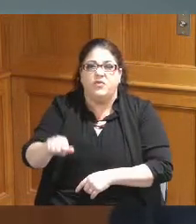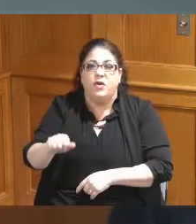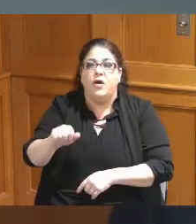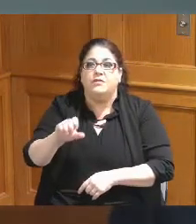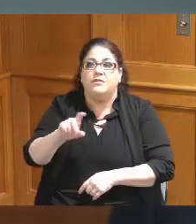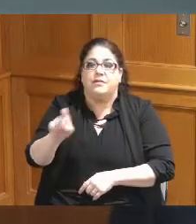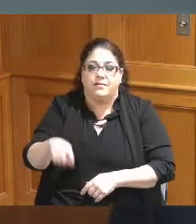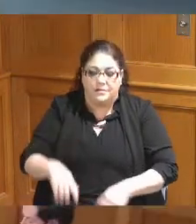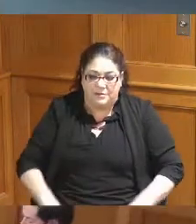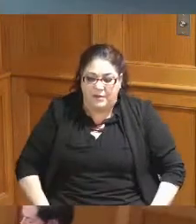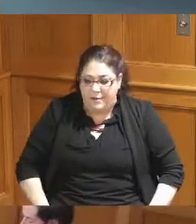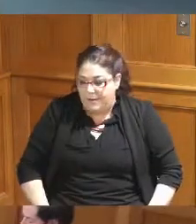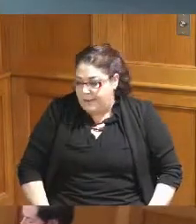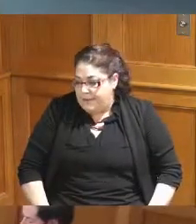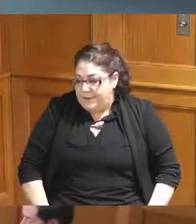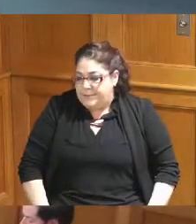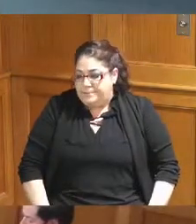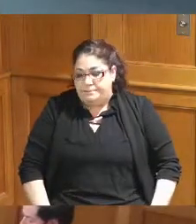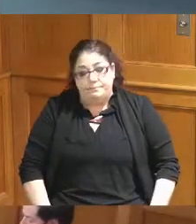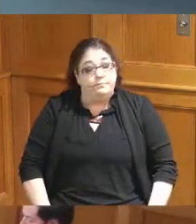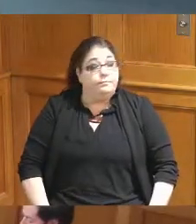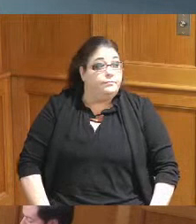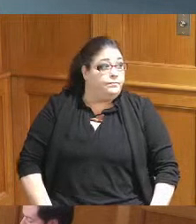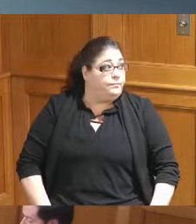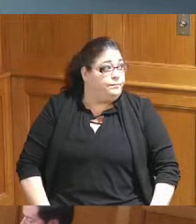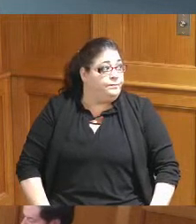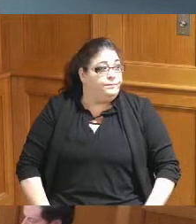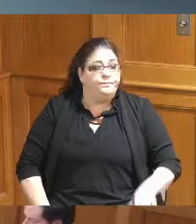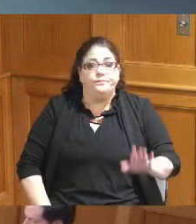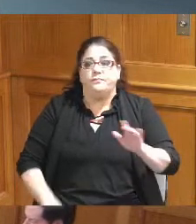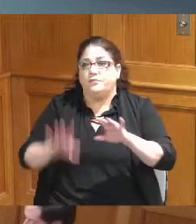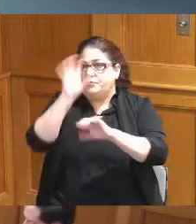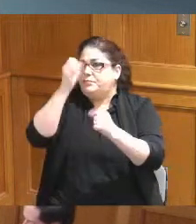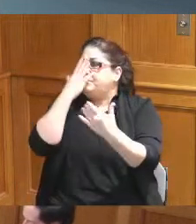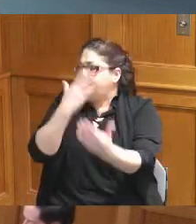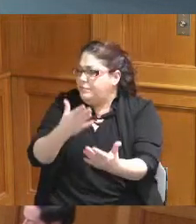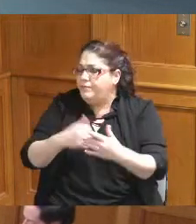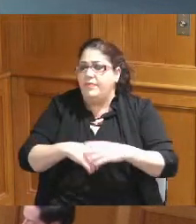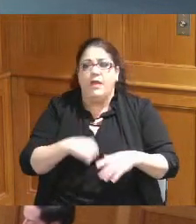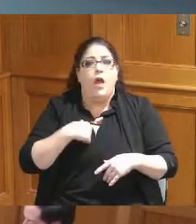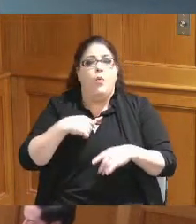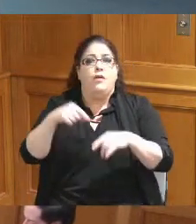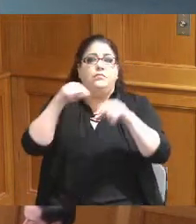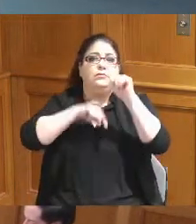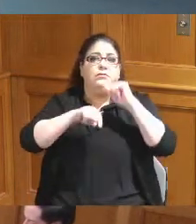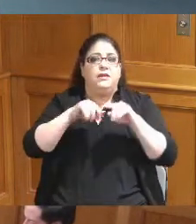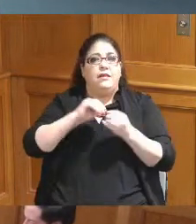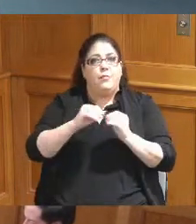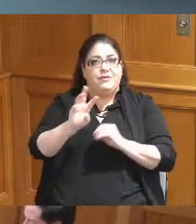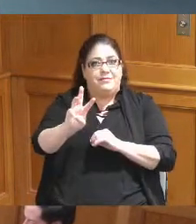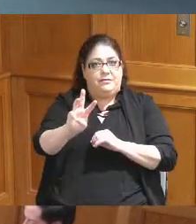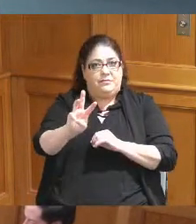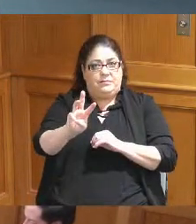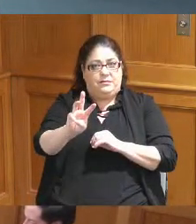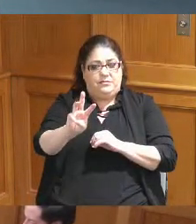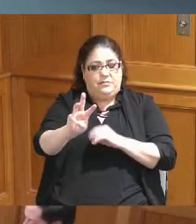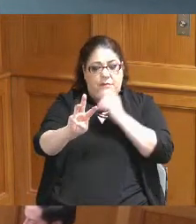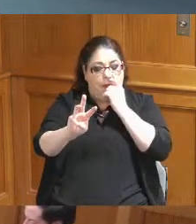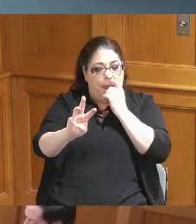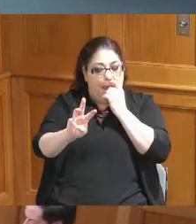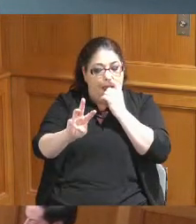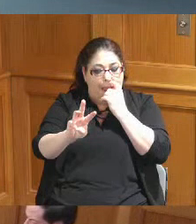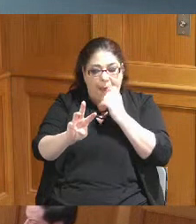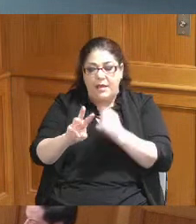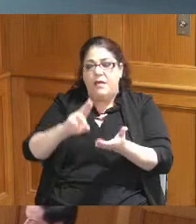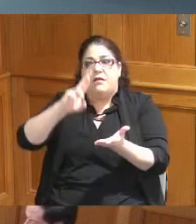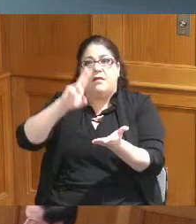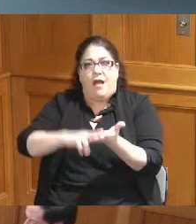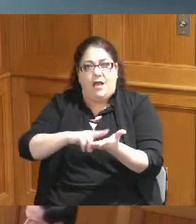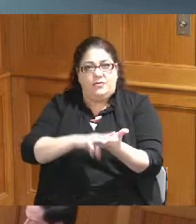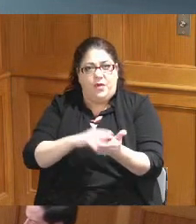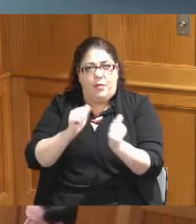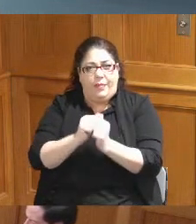thank you I want to just highlight item number six it is a contract with a company to look at the